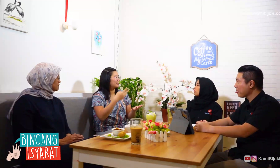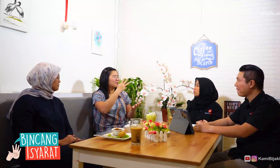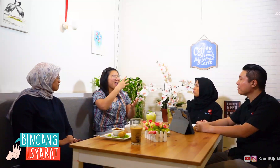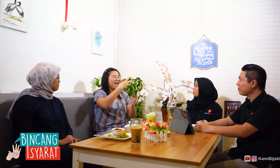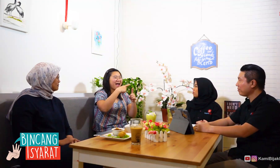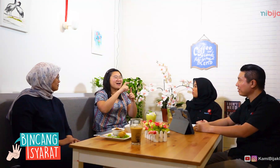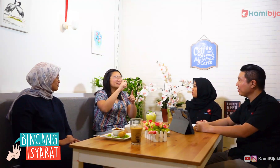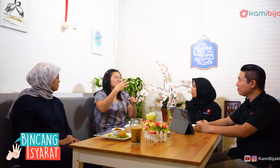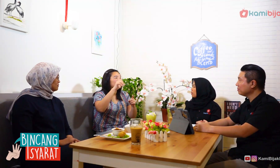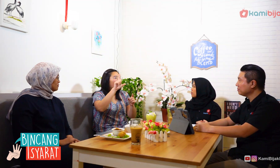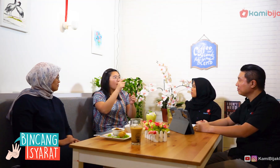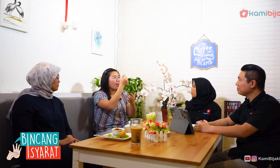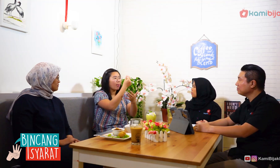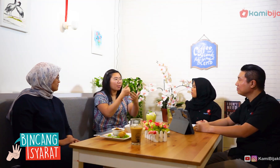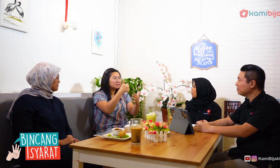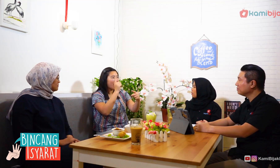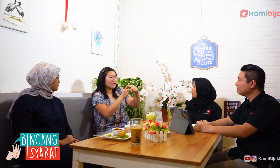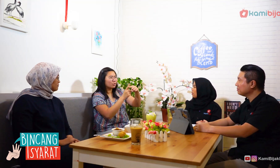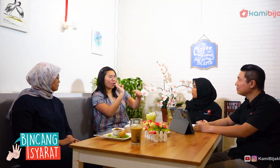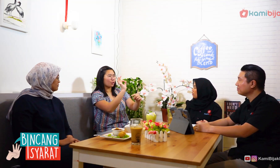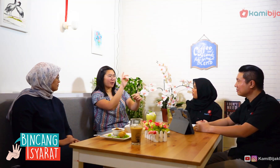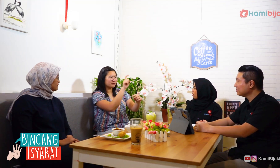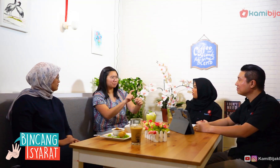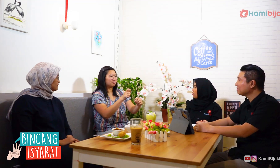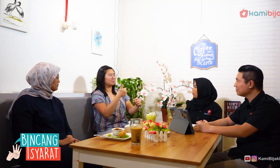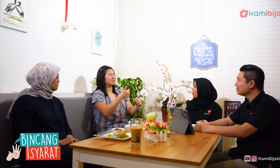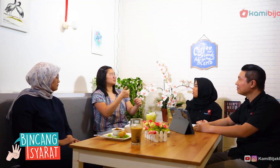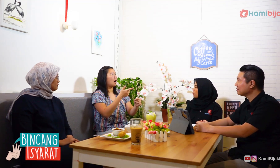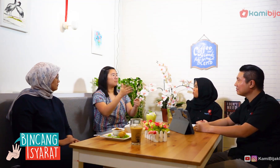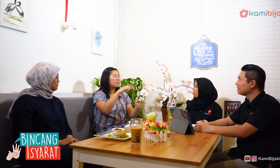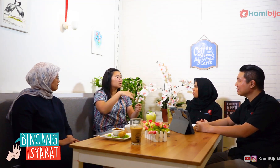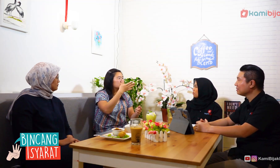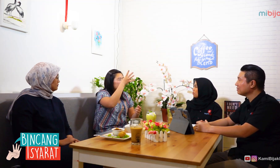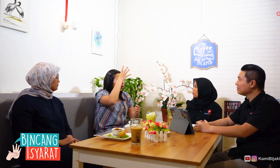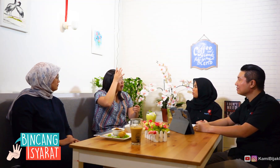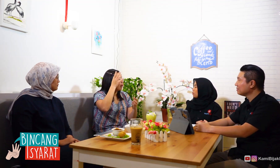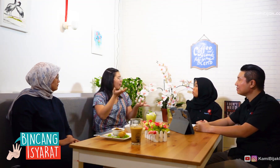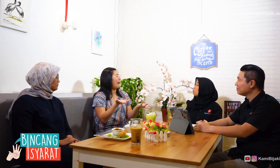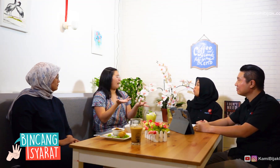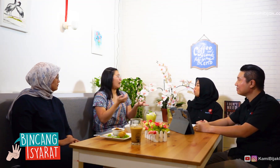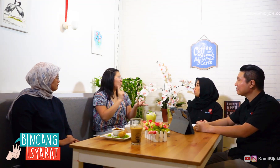Like operating Excel which can calculate automatically, Many deaf people didn't know how to use this application